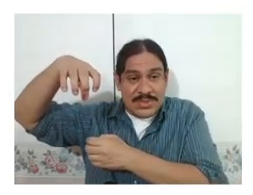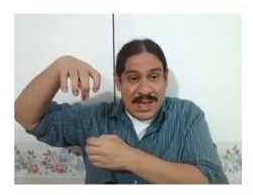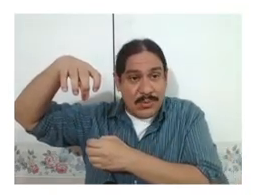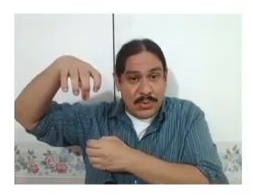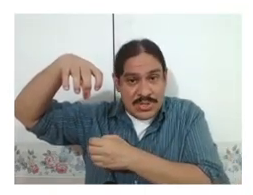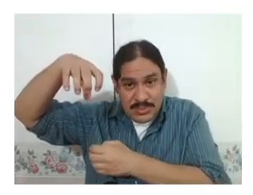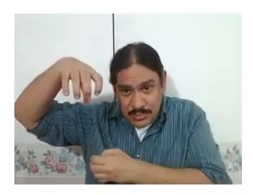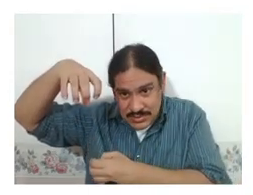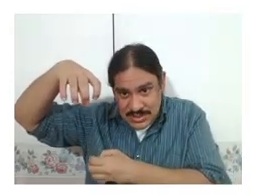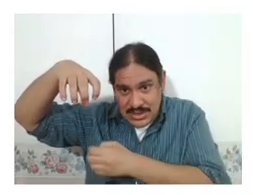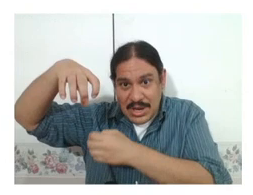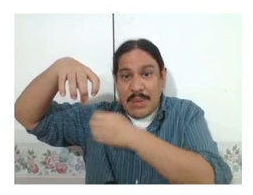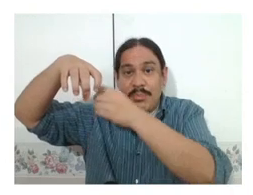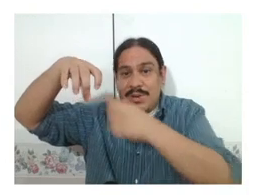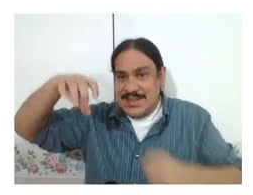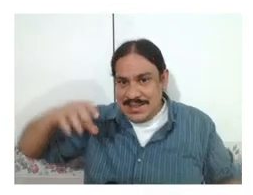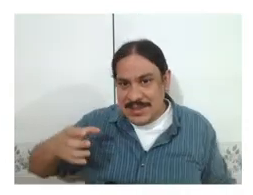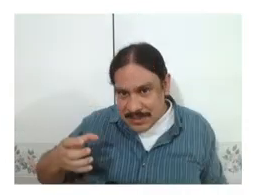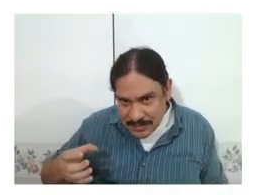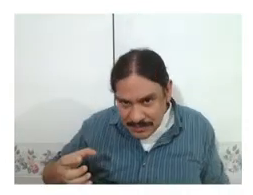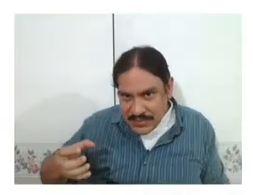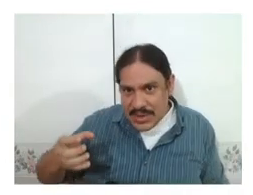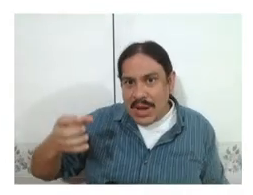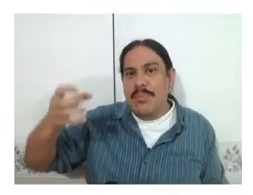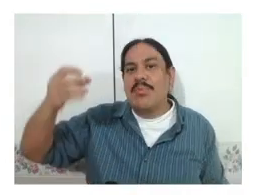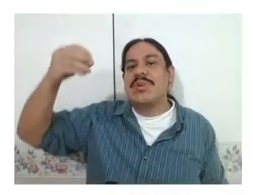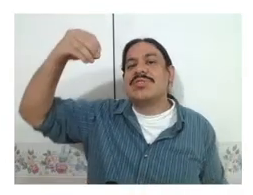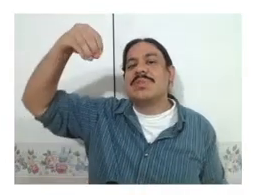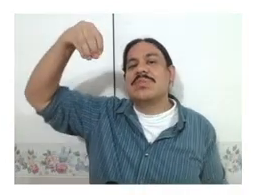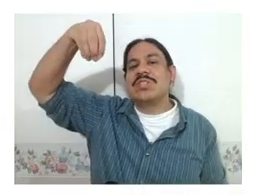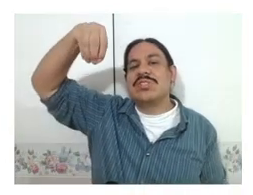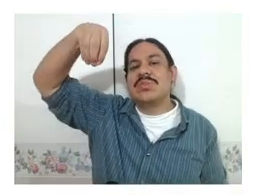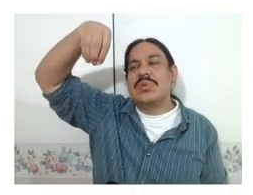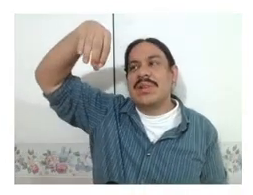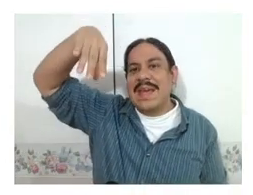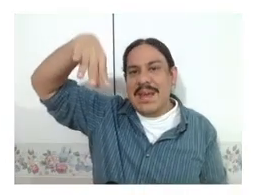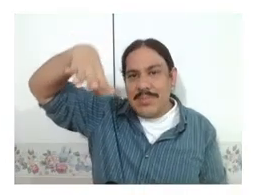downwards, it moves upwards, upwards to the position where